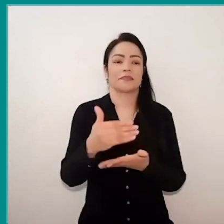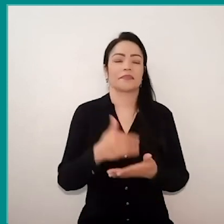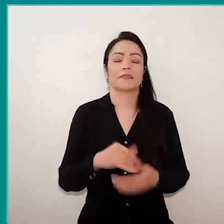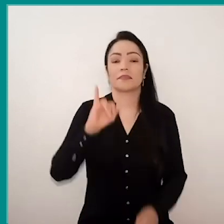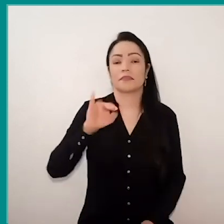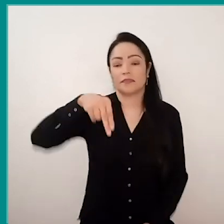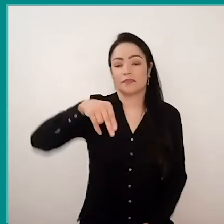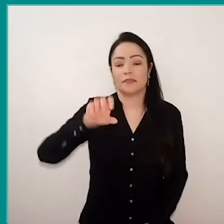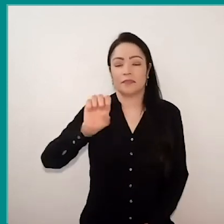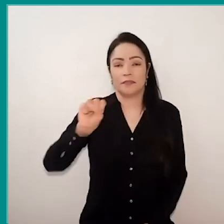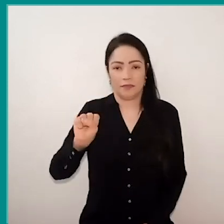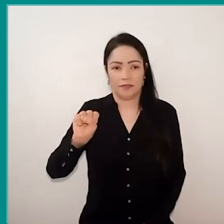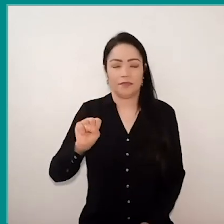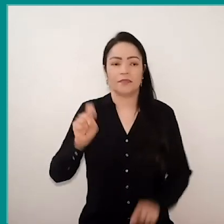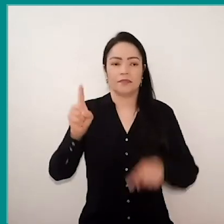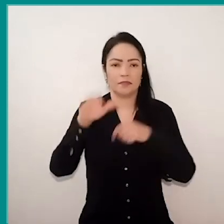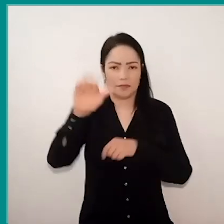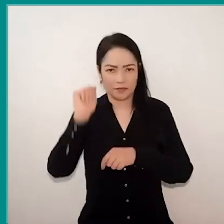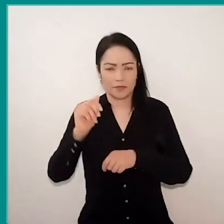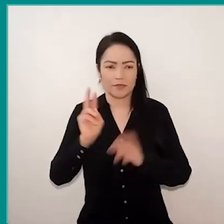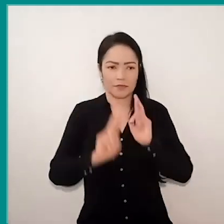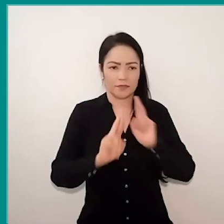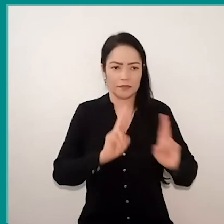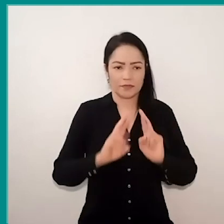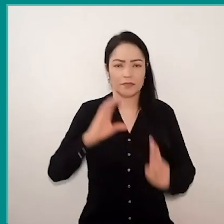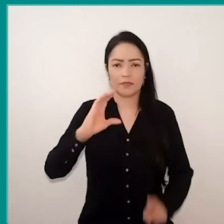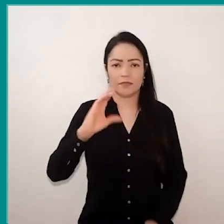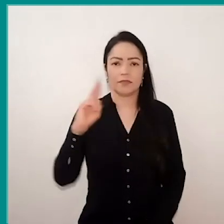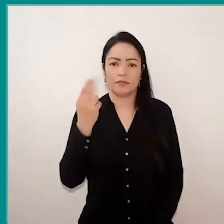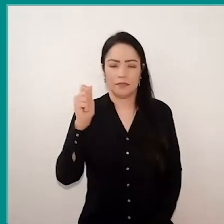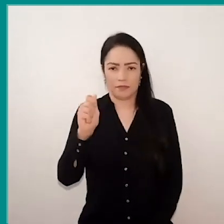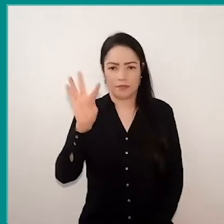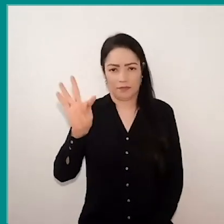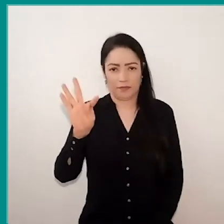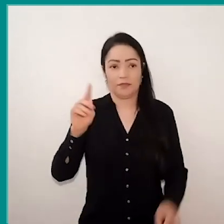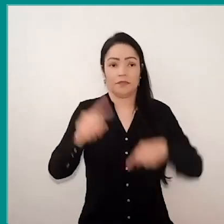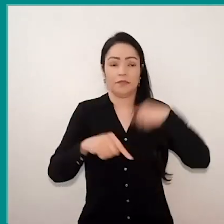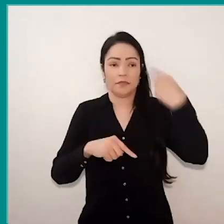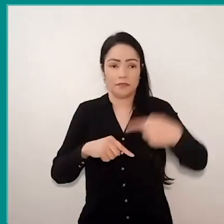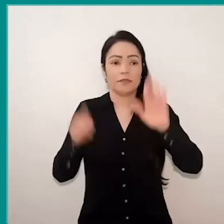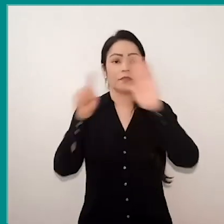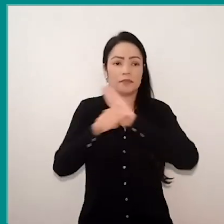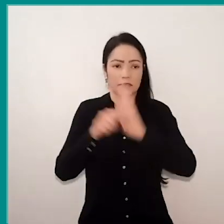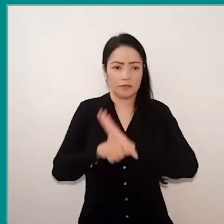and call Inés to answer to this chat question and then we move on to the other questions that we already have here for you.